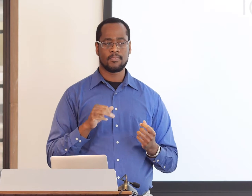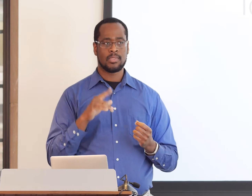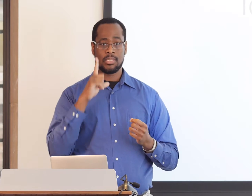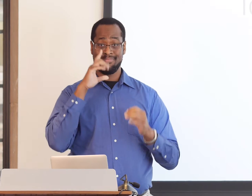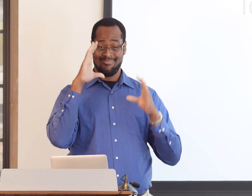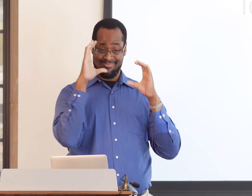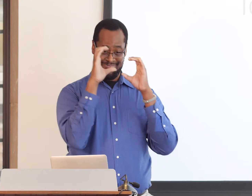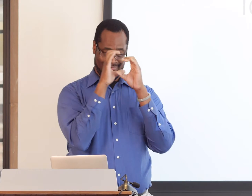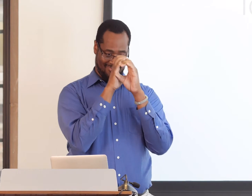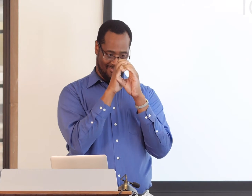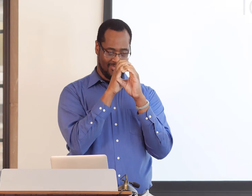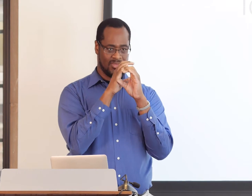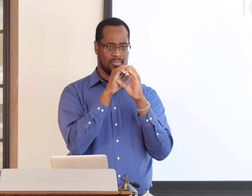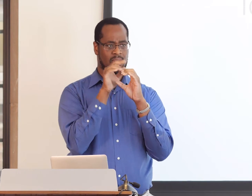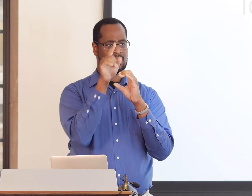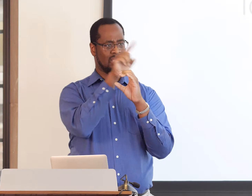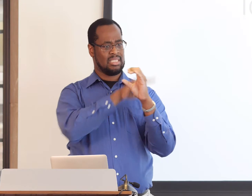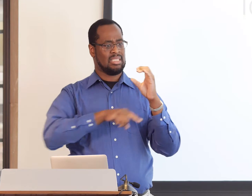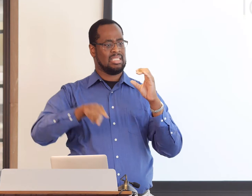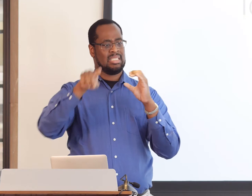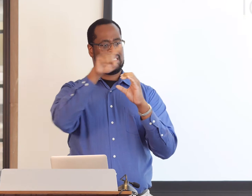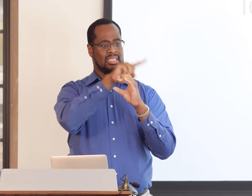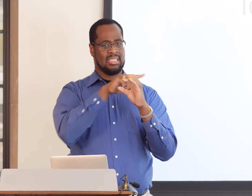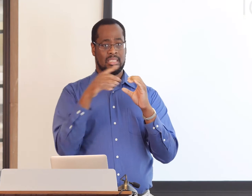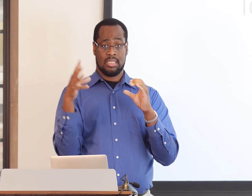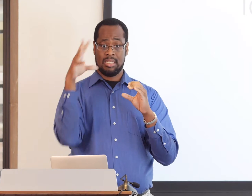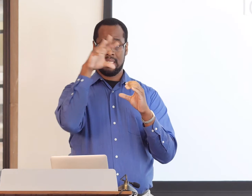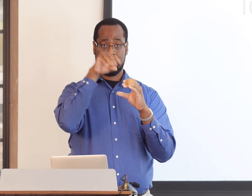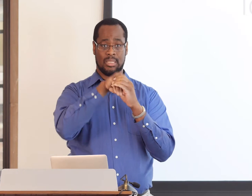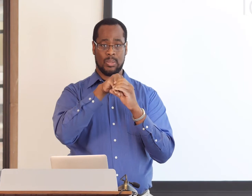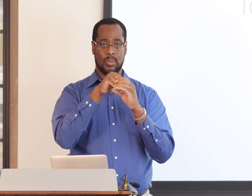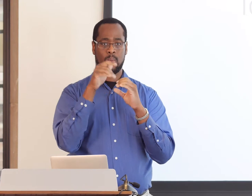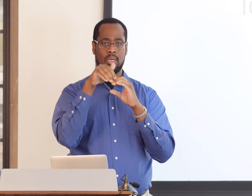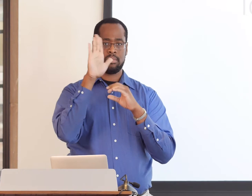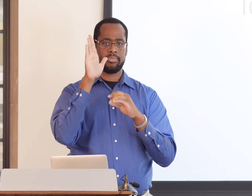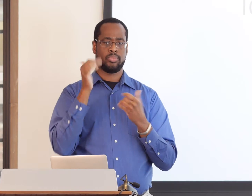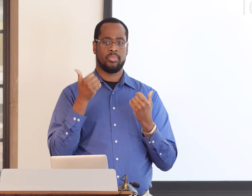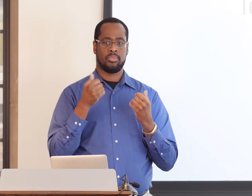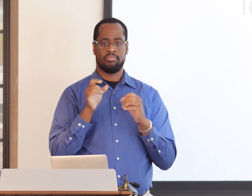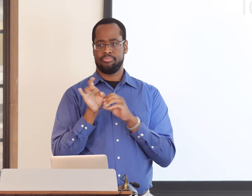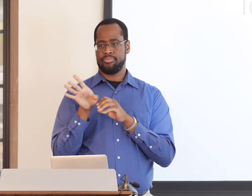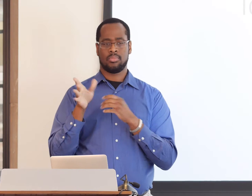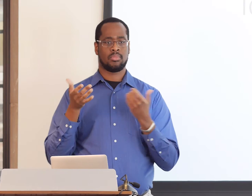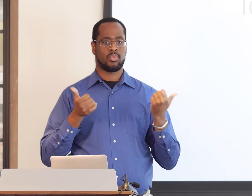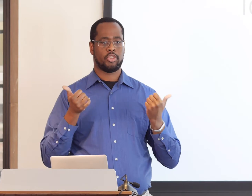do we think about diversity? We tend to focus in on a specific population